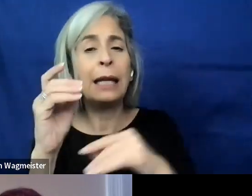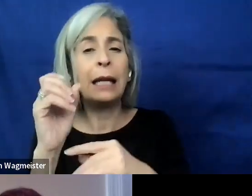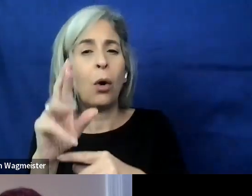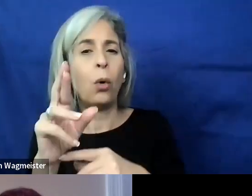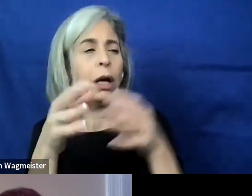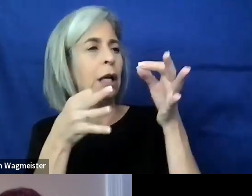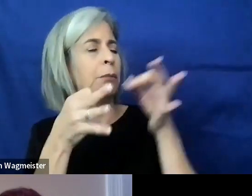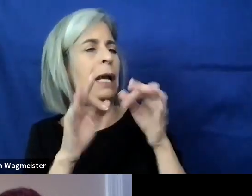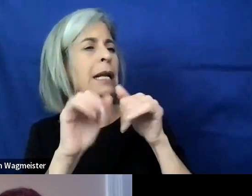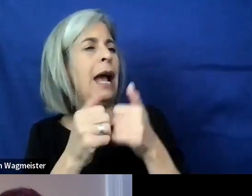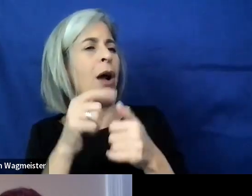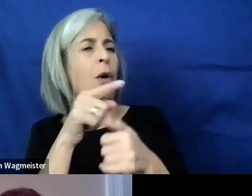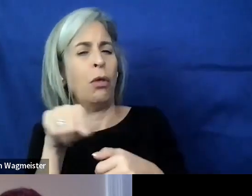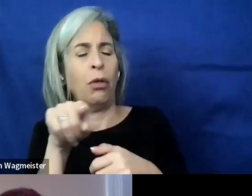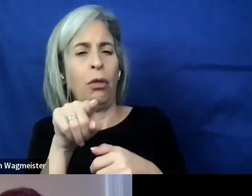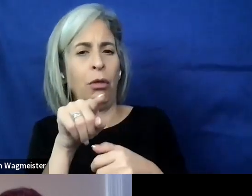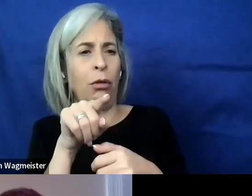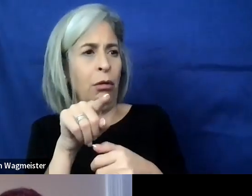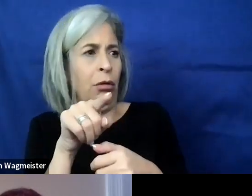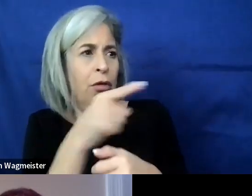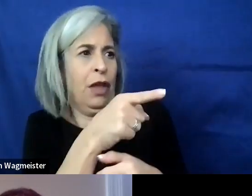how their site is not accessible.